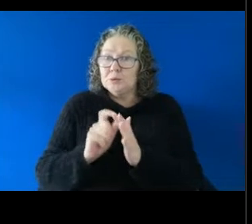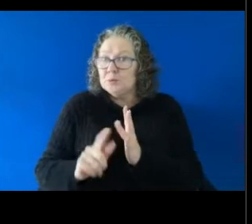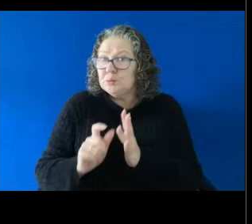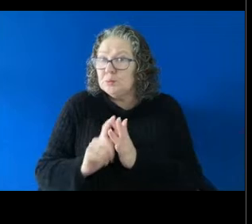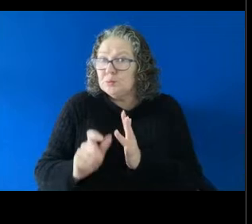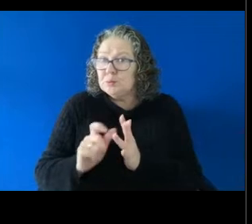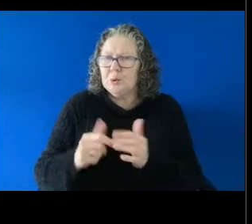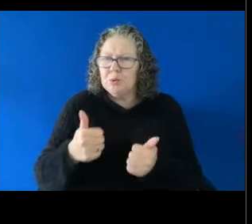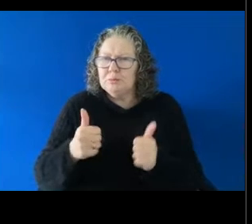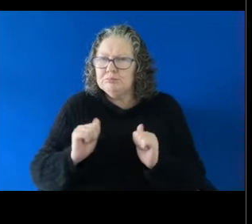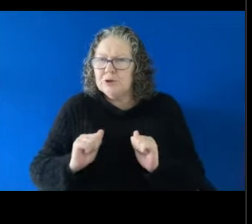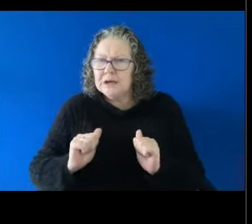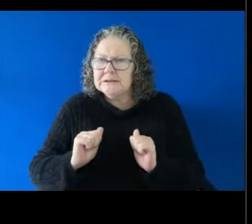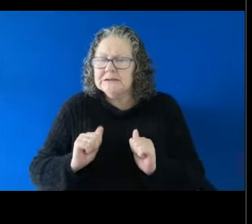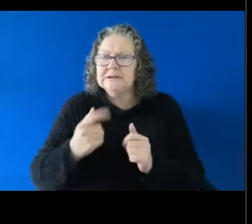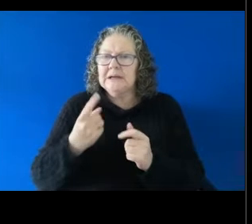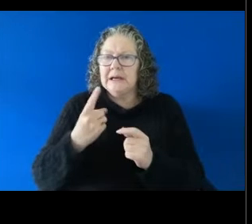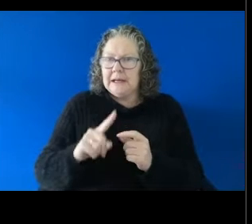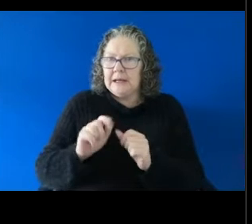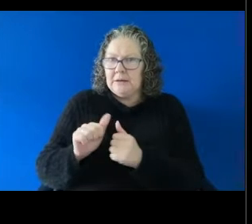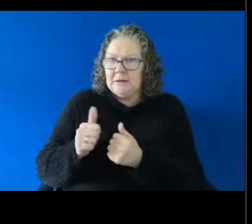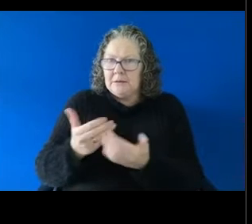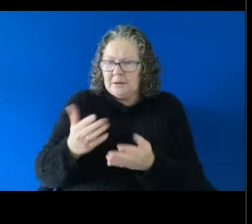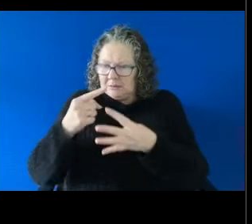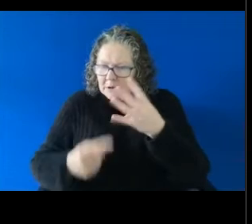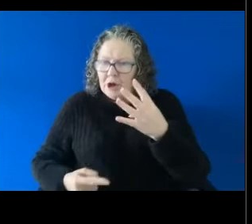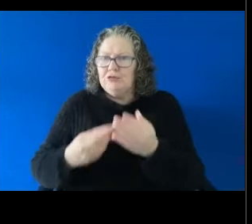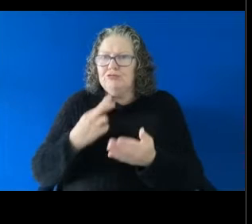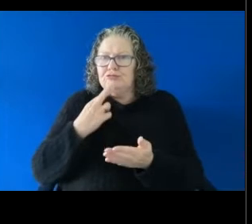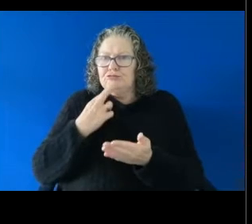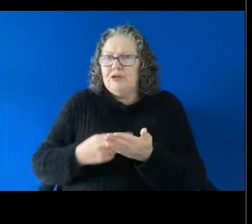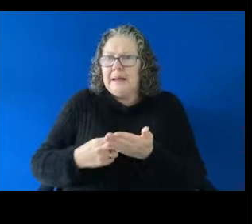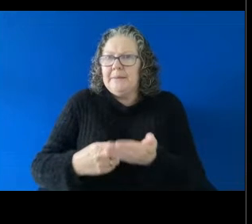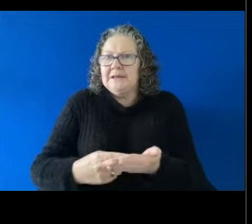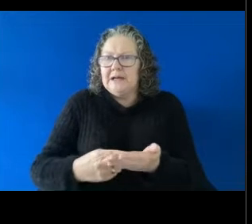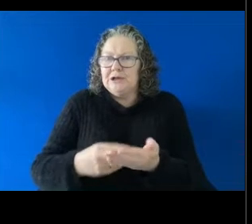importantly, provided a number of recommendations to address sexual harassment in the workplace.